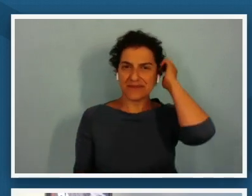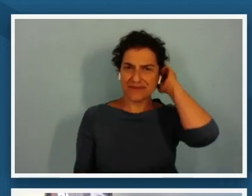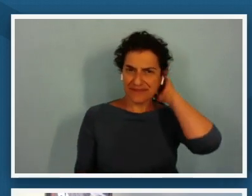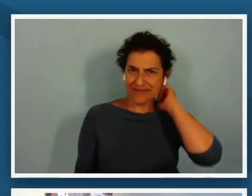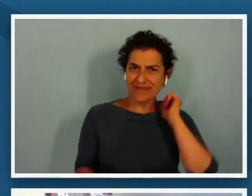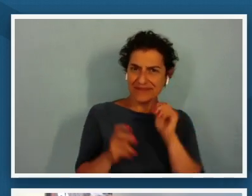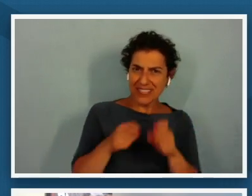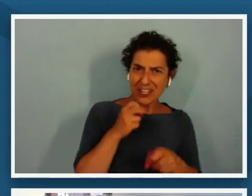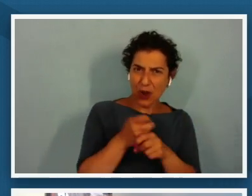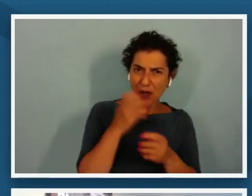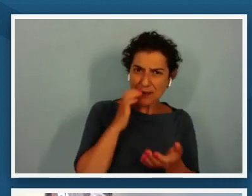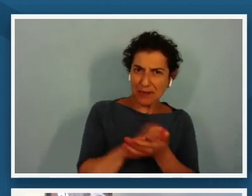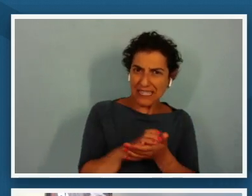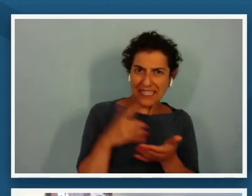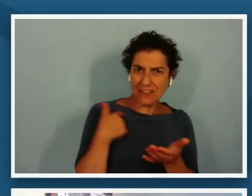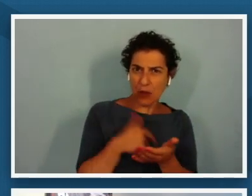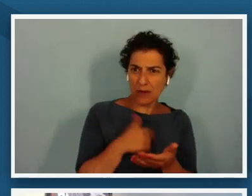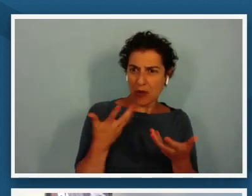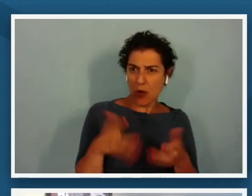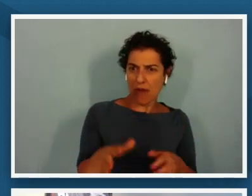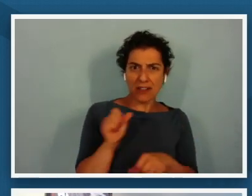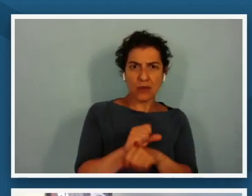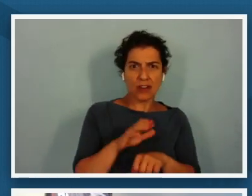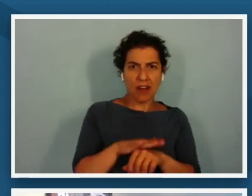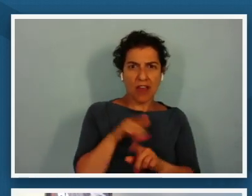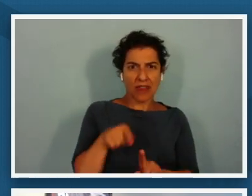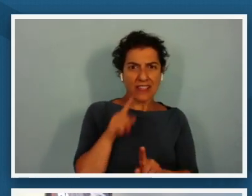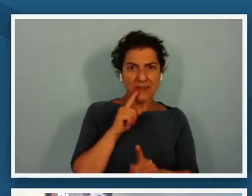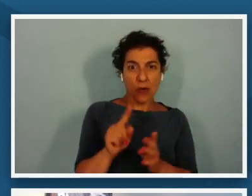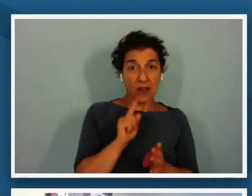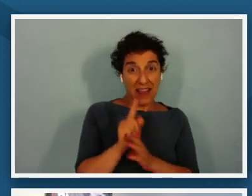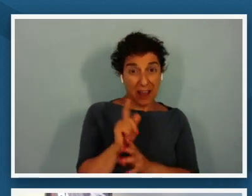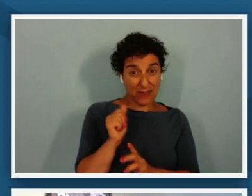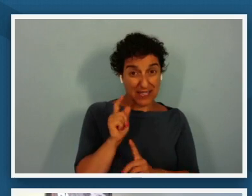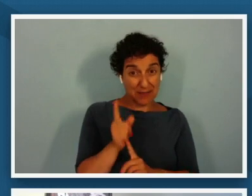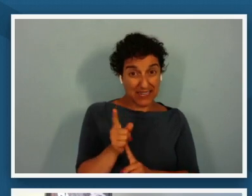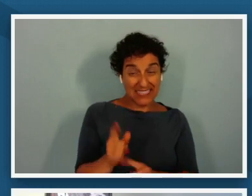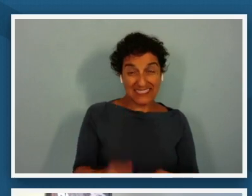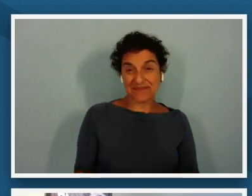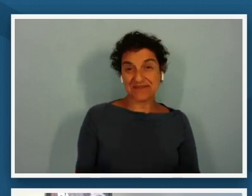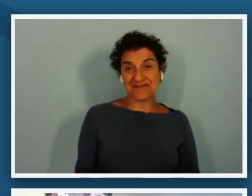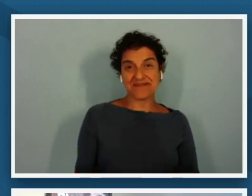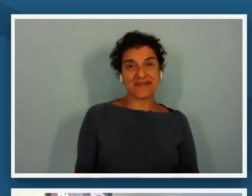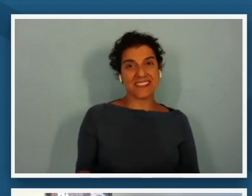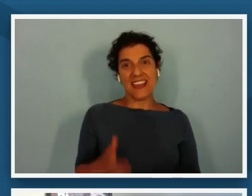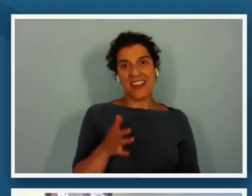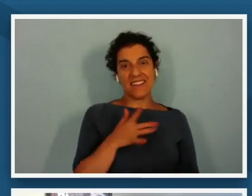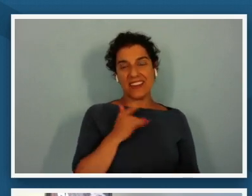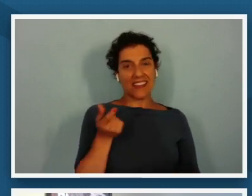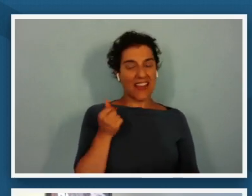been at this already for an hour and ten minutes um it feels a little bit like a